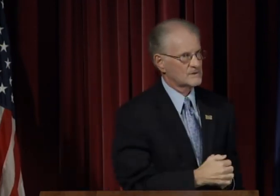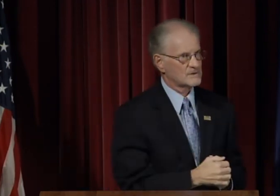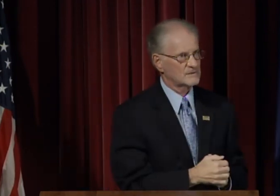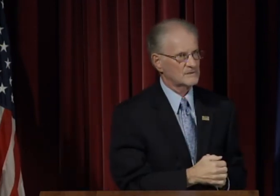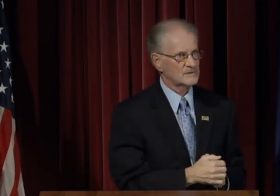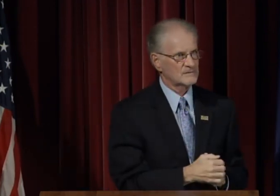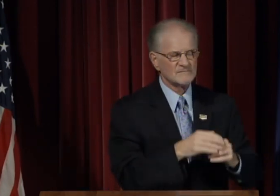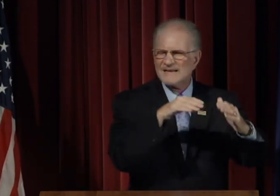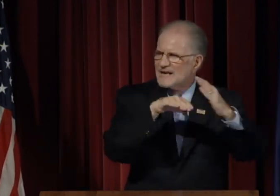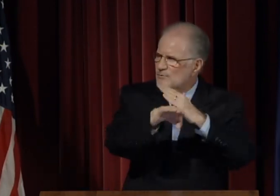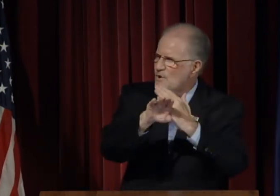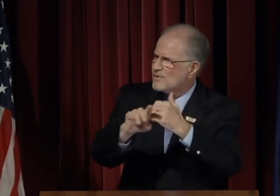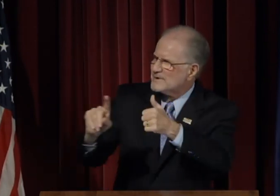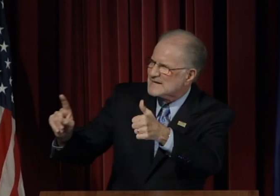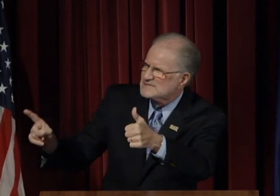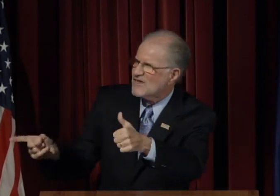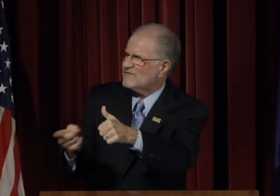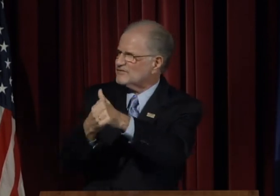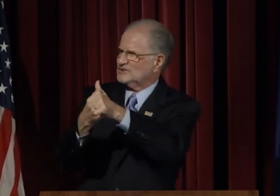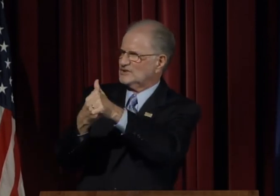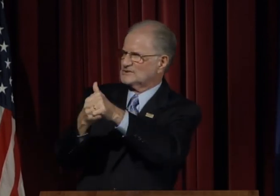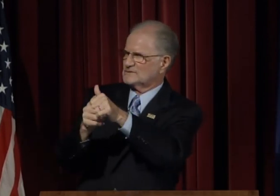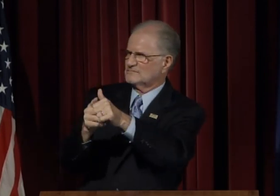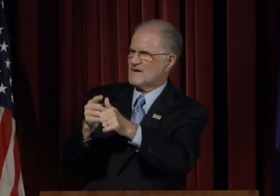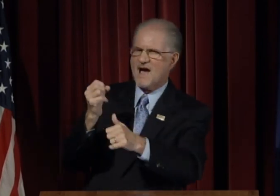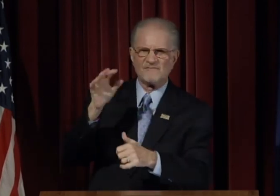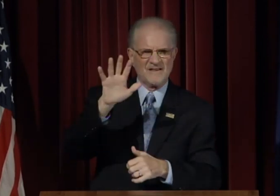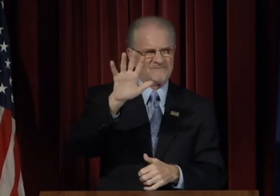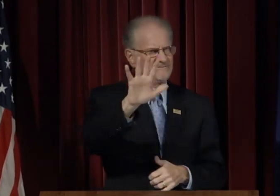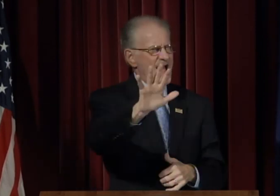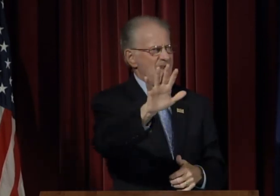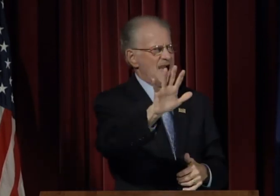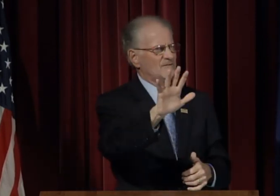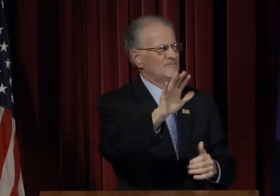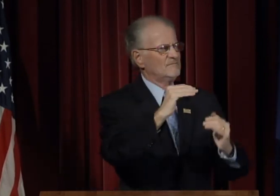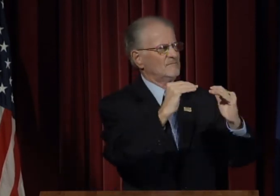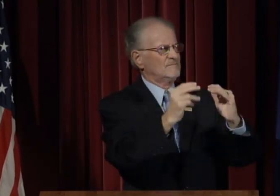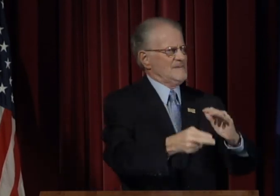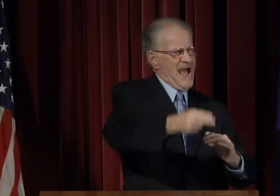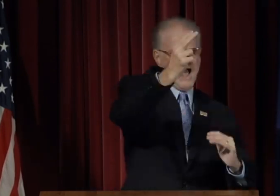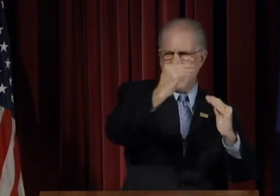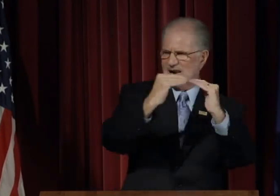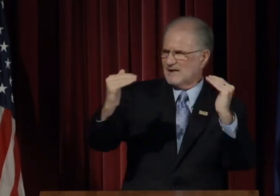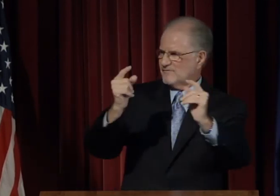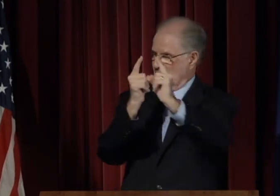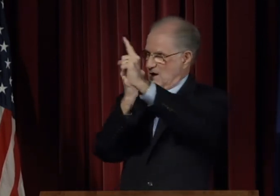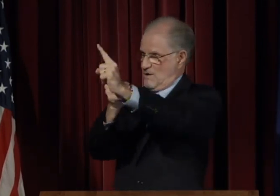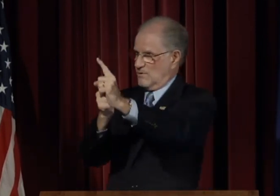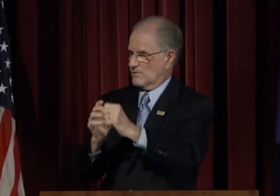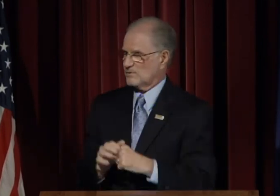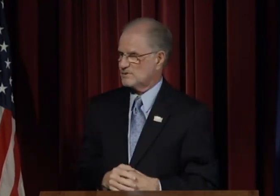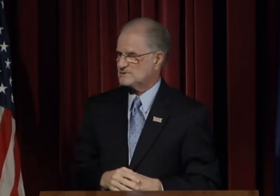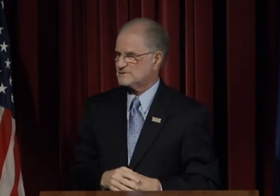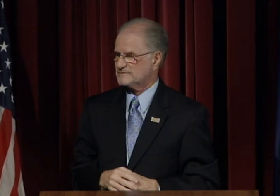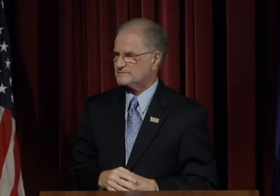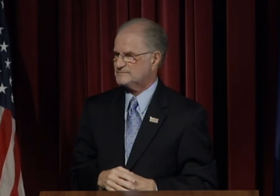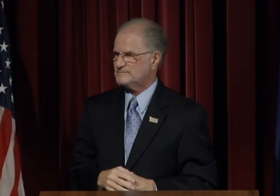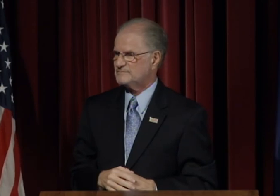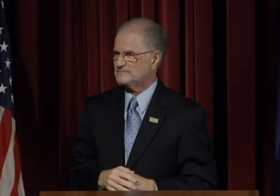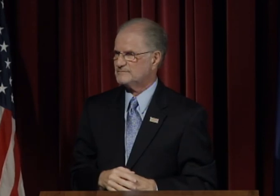recognizes the importance of enrollment. Enrollment is first of five high-level goals.